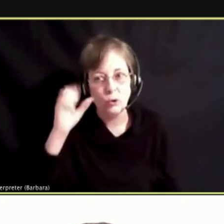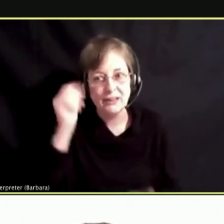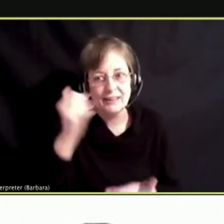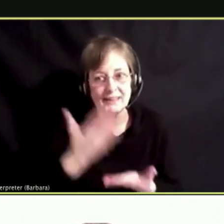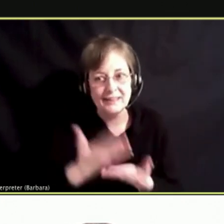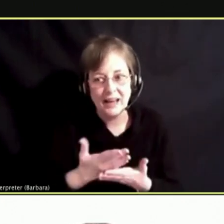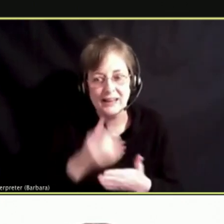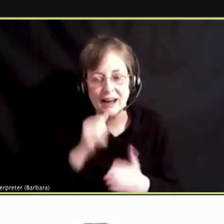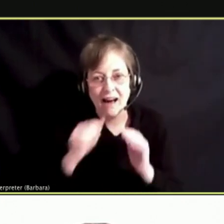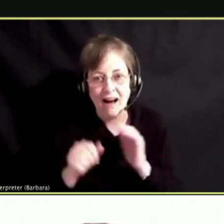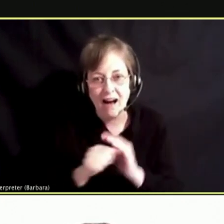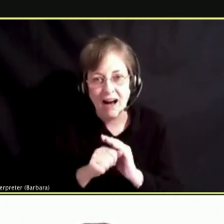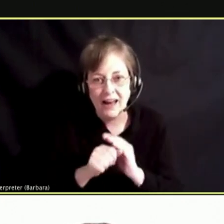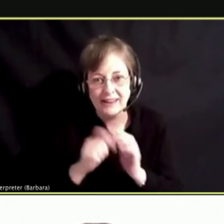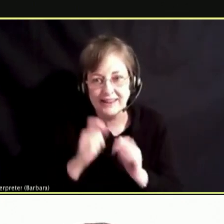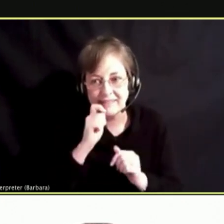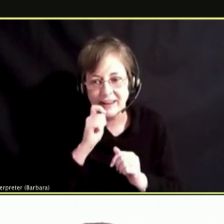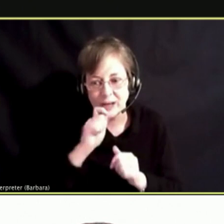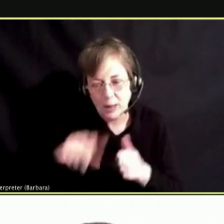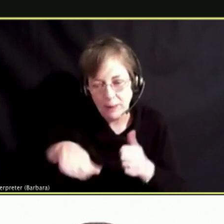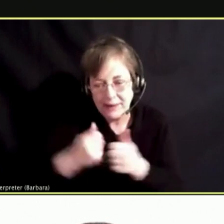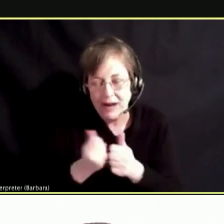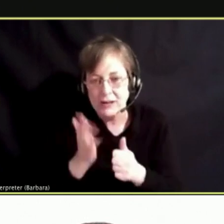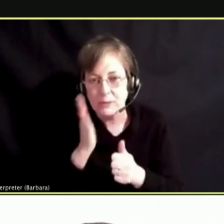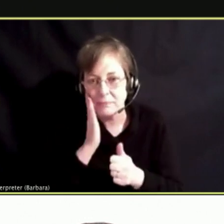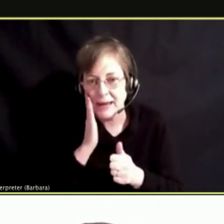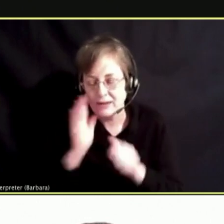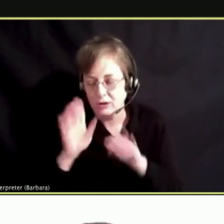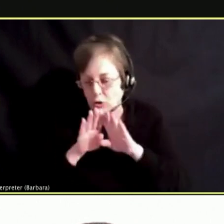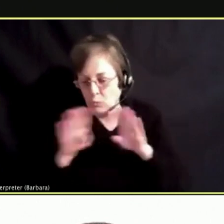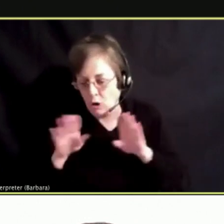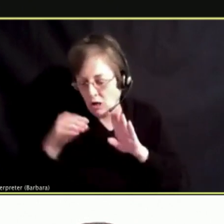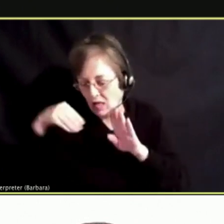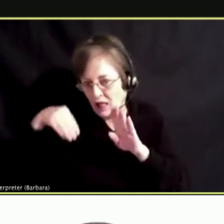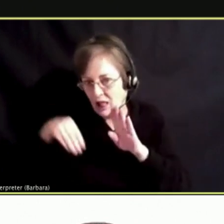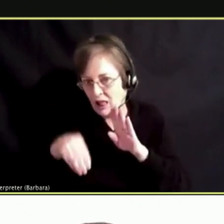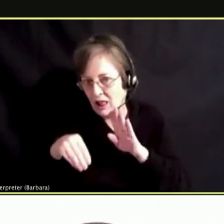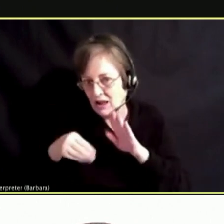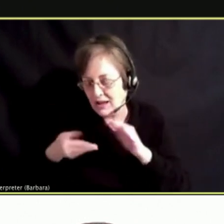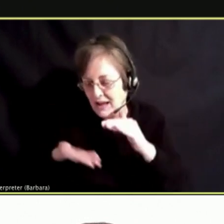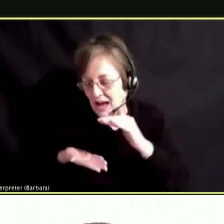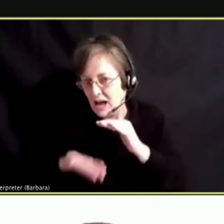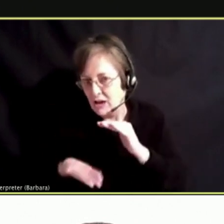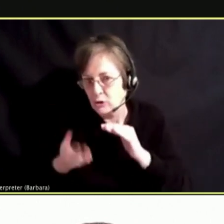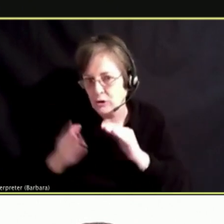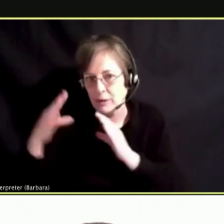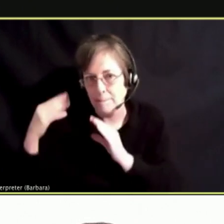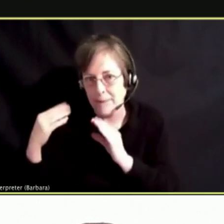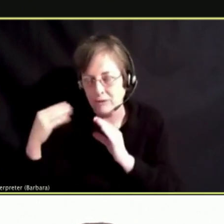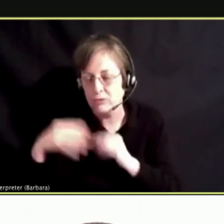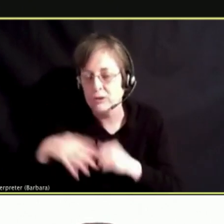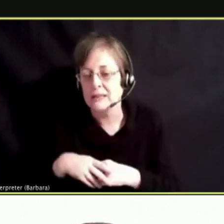AGAINST THE WALL UNDER THE MATTRESS, NOT IN PLAIN SIGHT AND ELEVATING THAT TO ME AS MOM